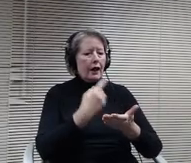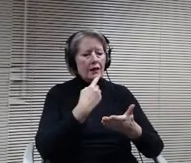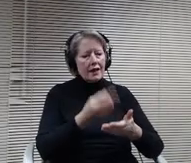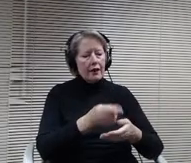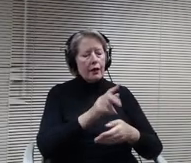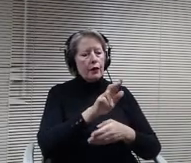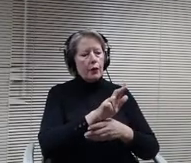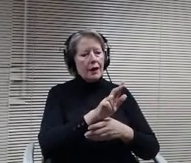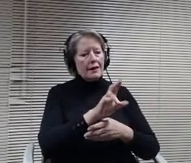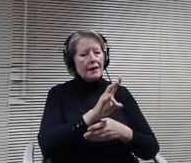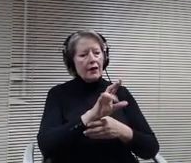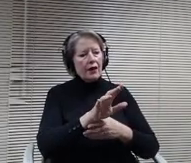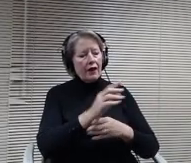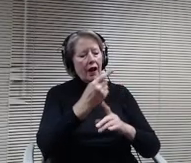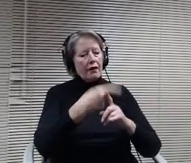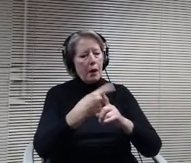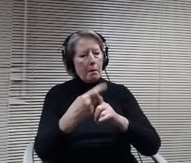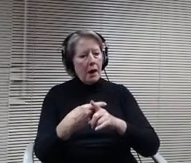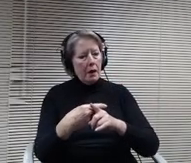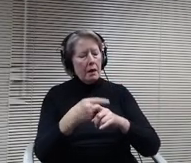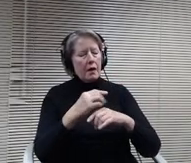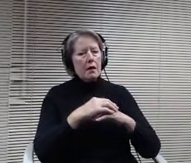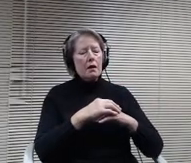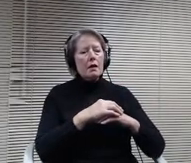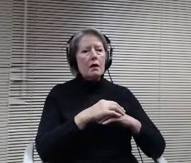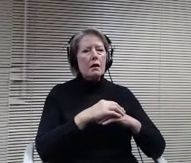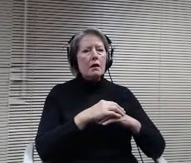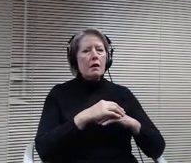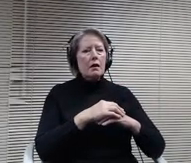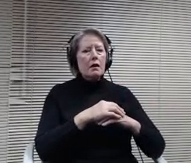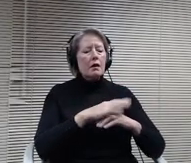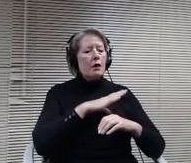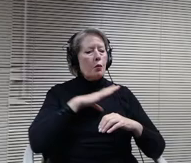receive a stipend of $50 per meeting at their from the